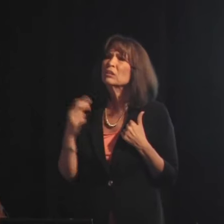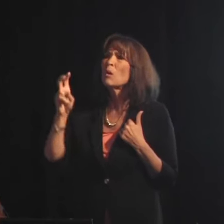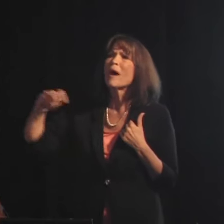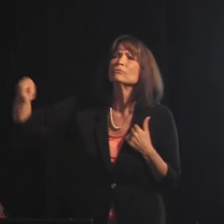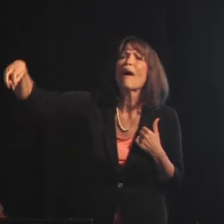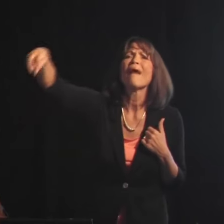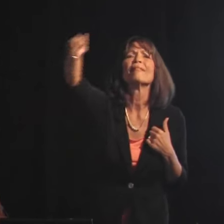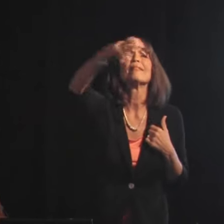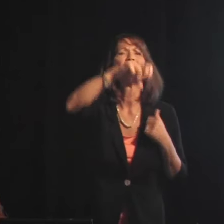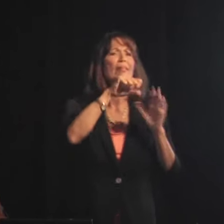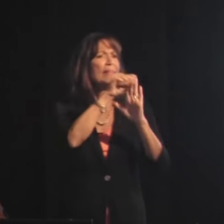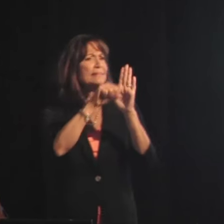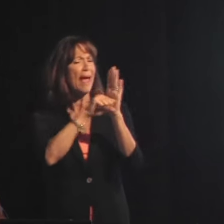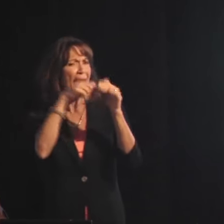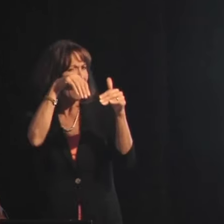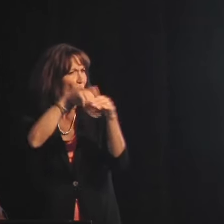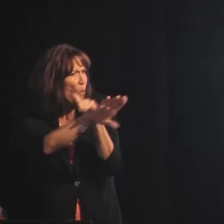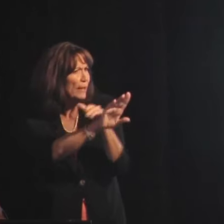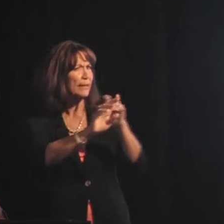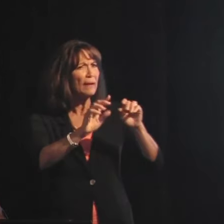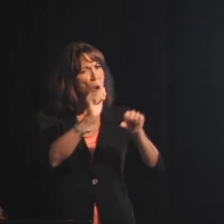I’m a mentor, So I travel around the state